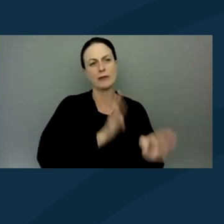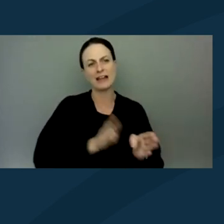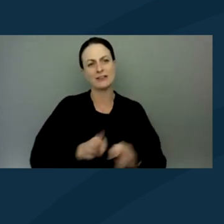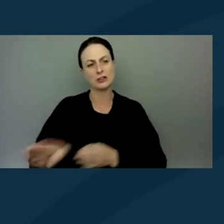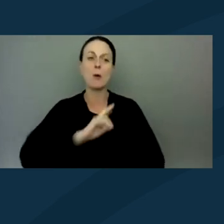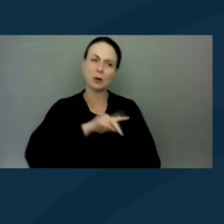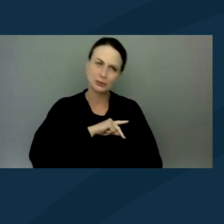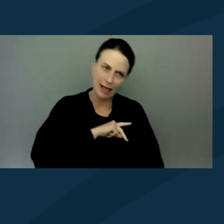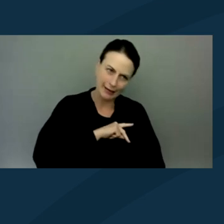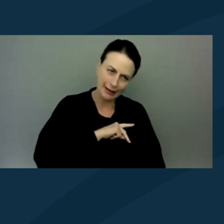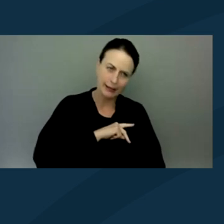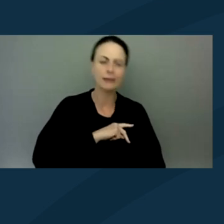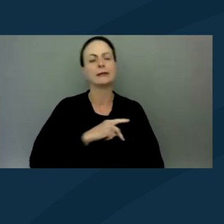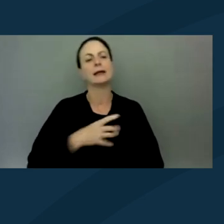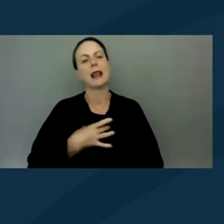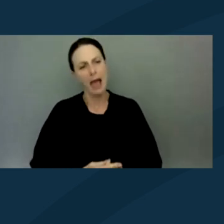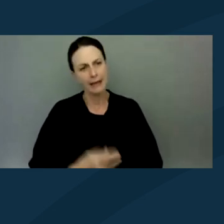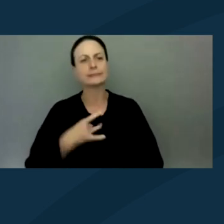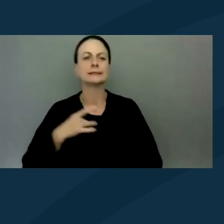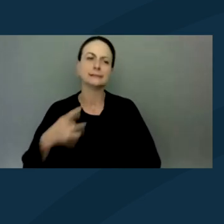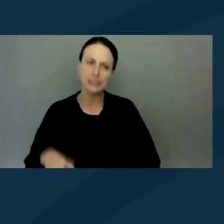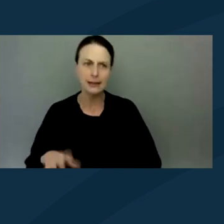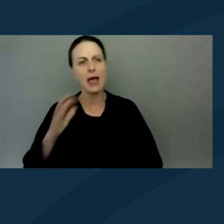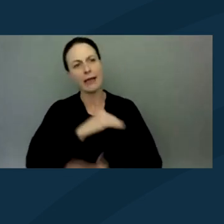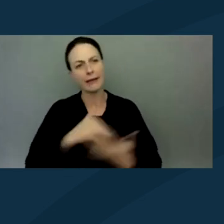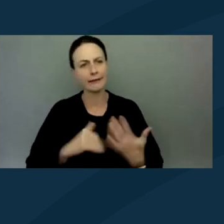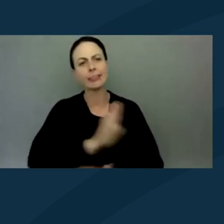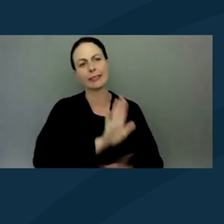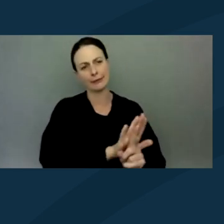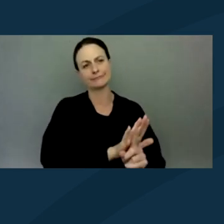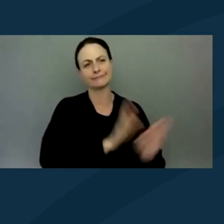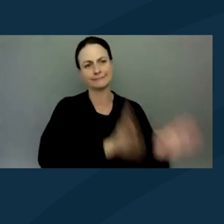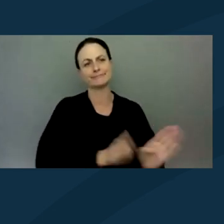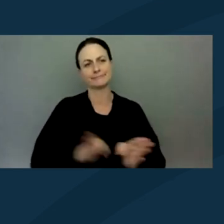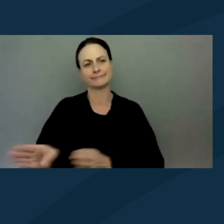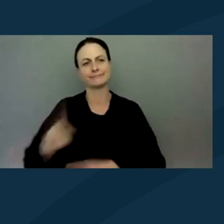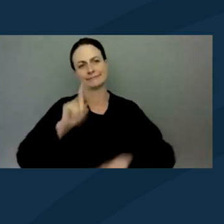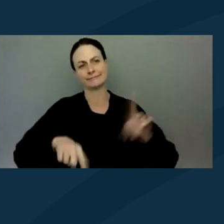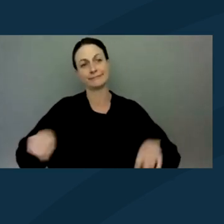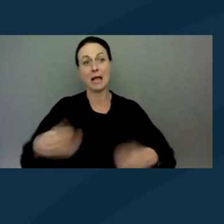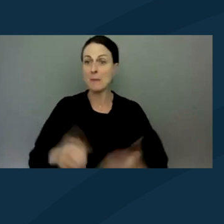and interests and likes and dislikes. So maybe you love communicating with people